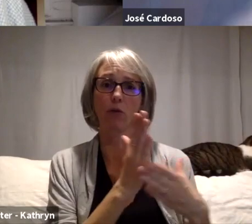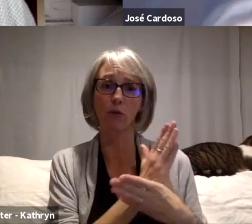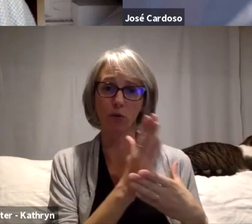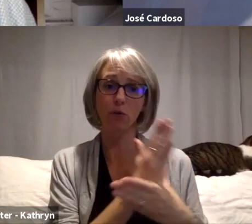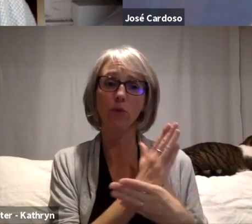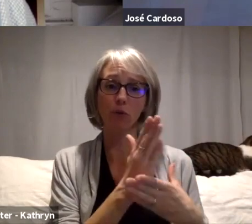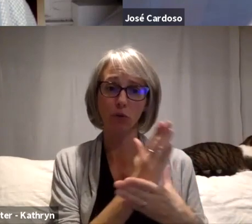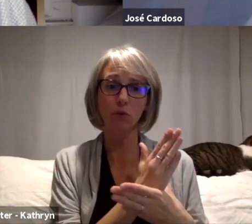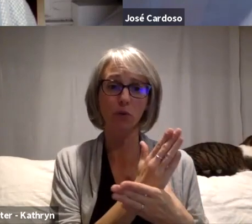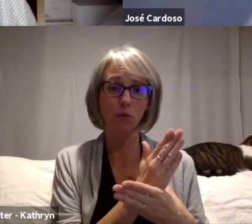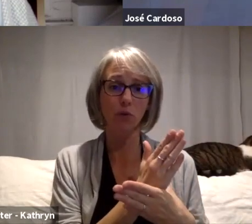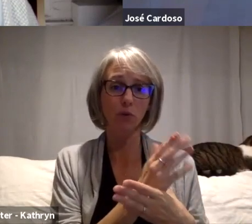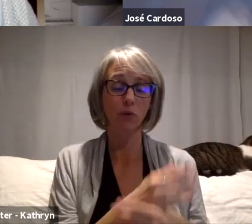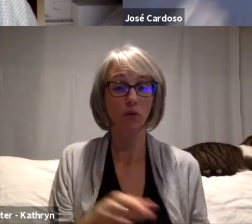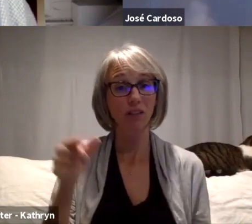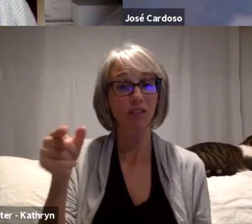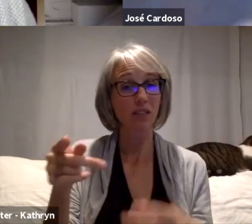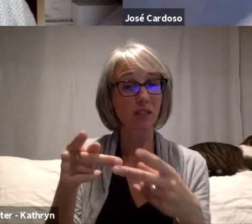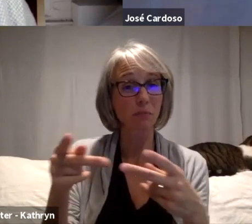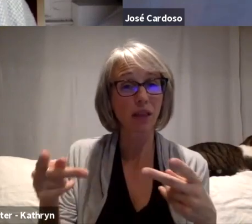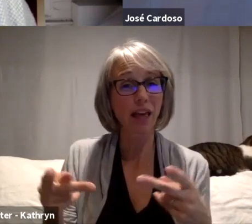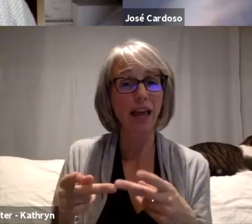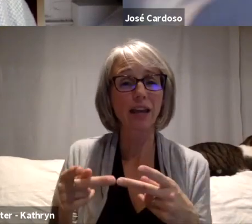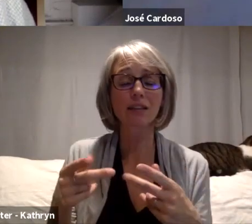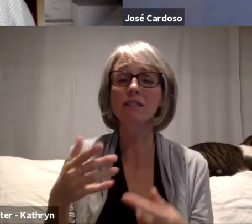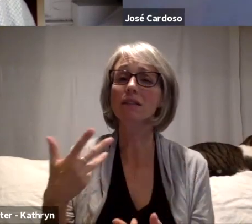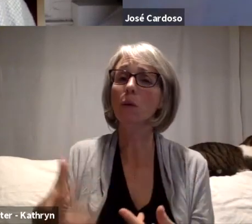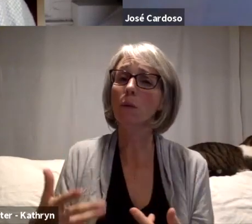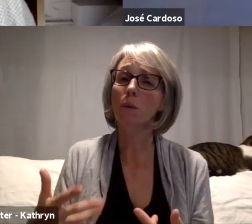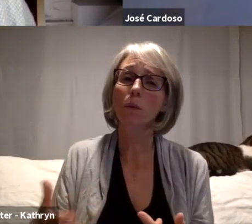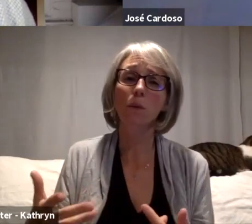that is a place that has wisdom for the benefit of the whole humanity.